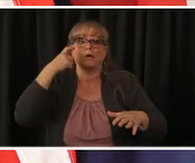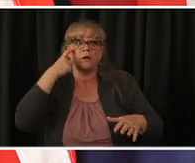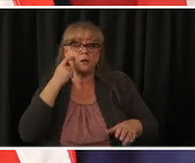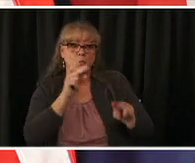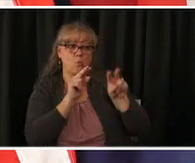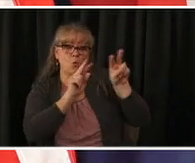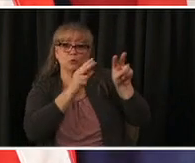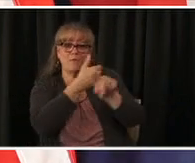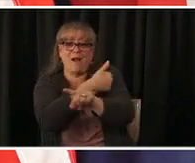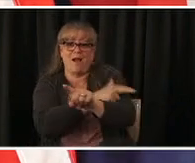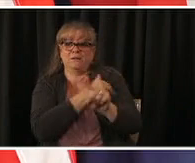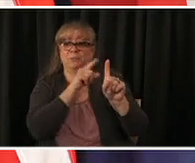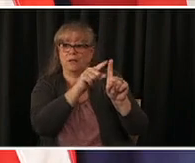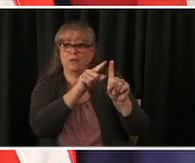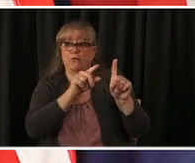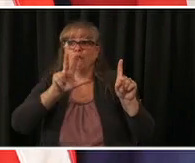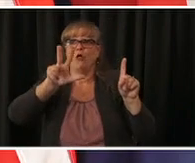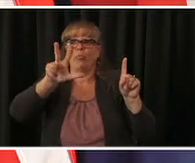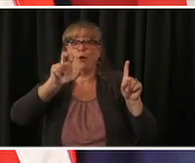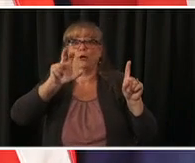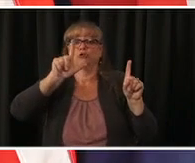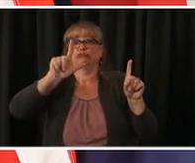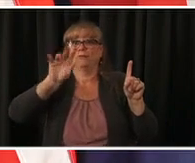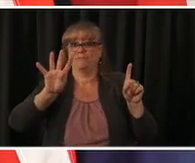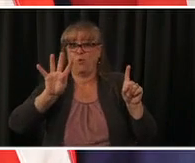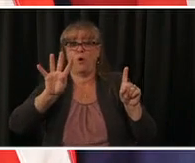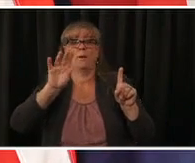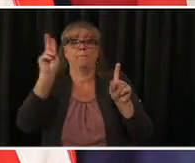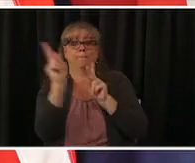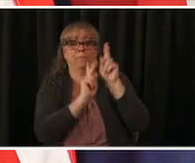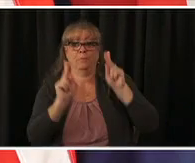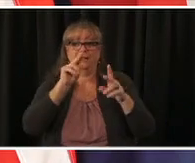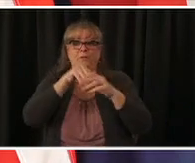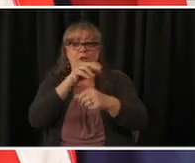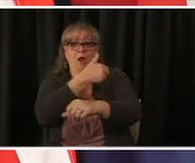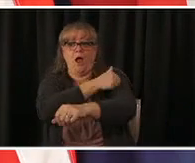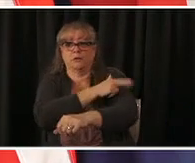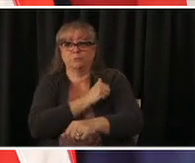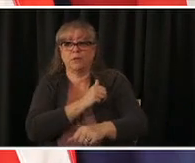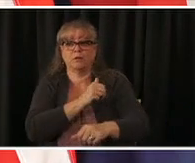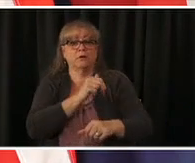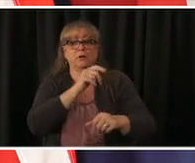uh it's very it's a very stubborn number we're not it's not it's not going down much briefly